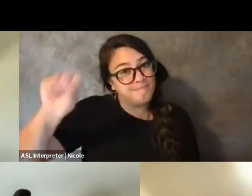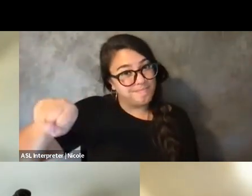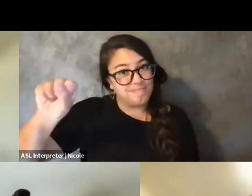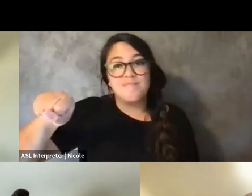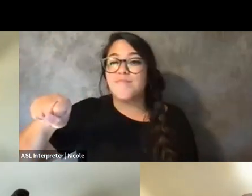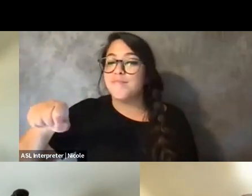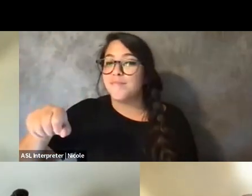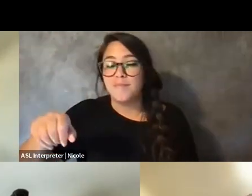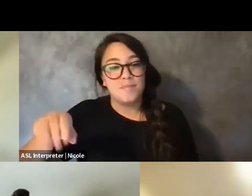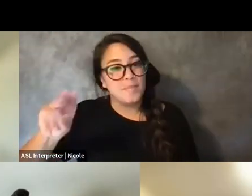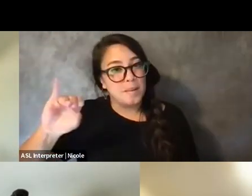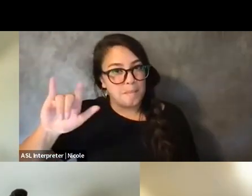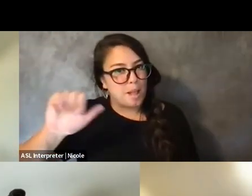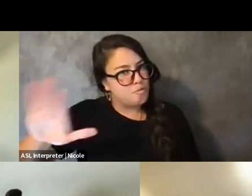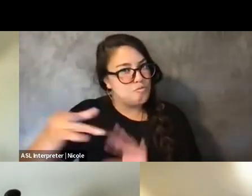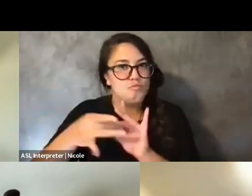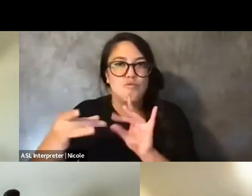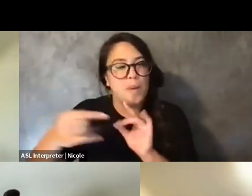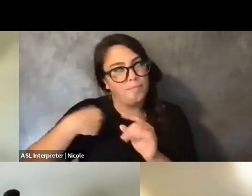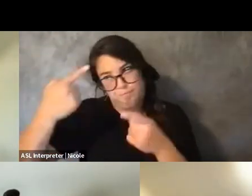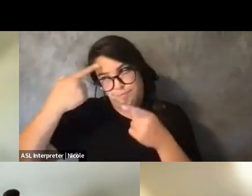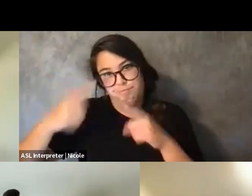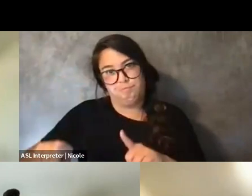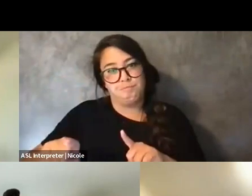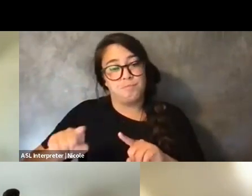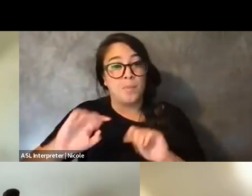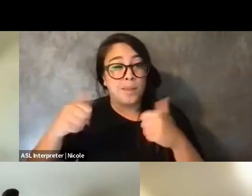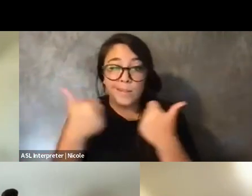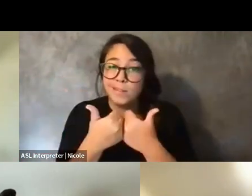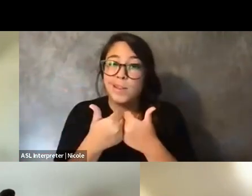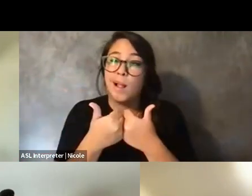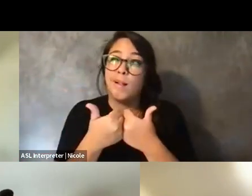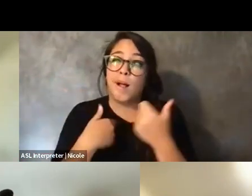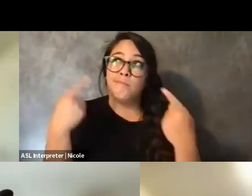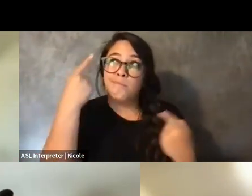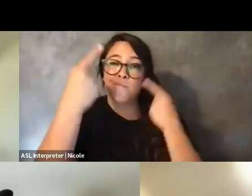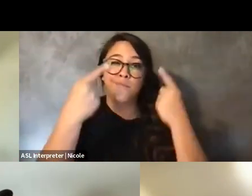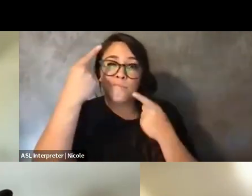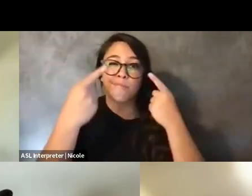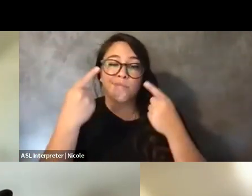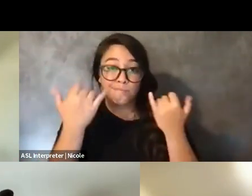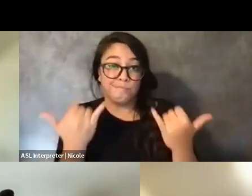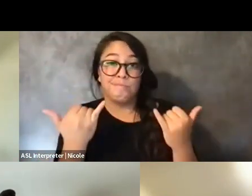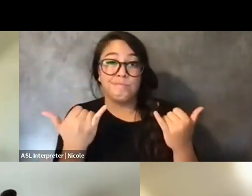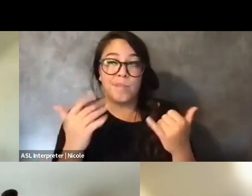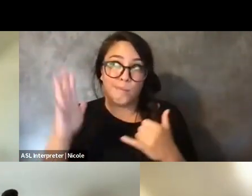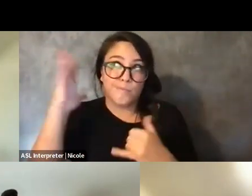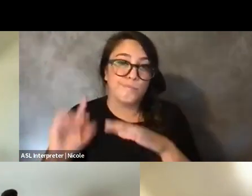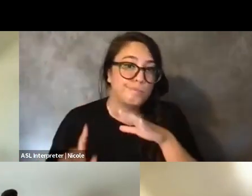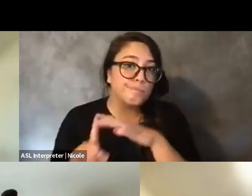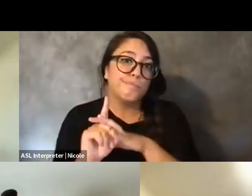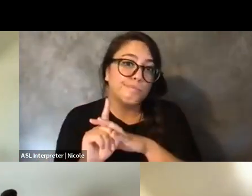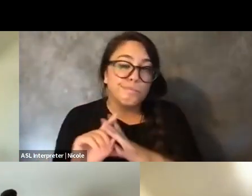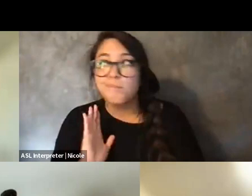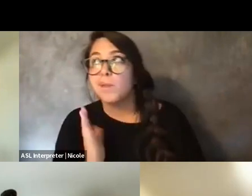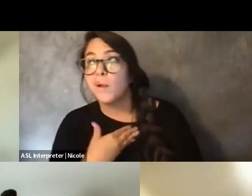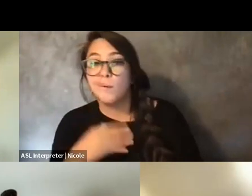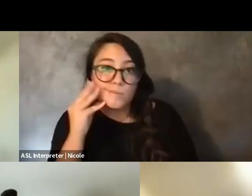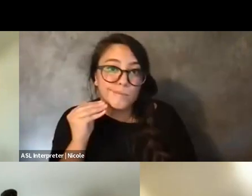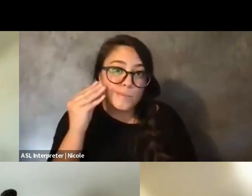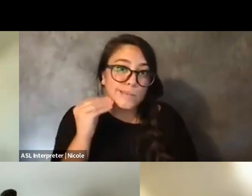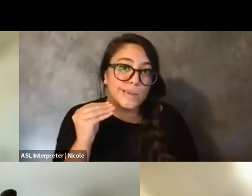I think a challenge that I'm sitting with that came up in our experience is just so much